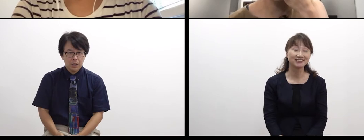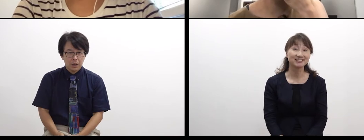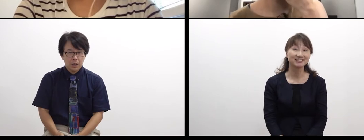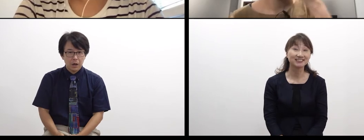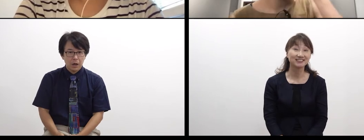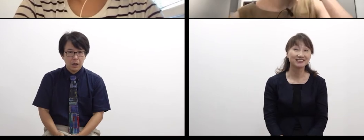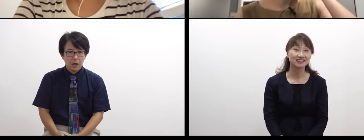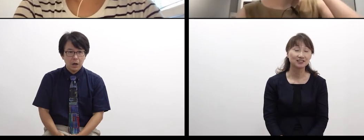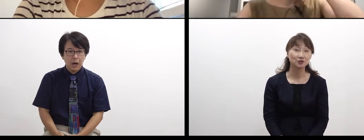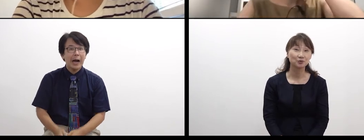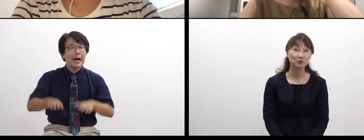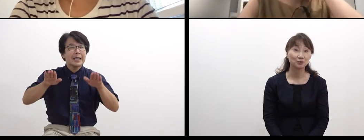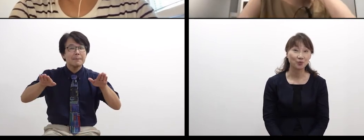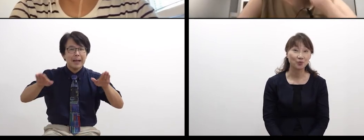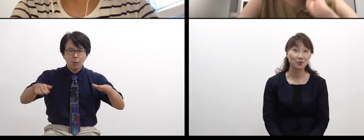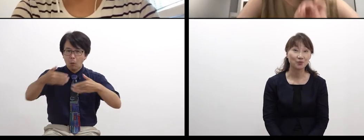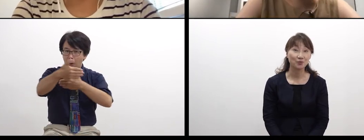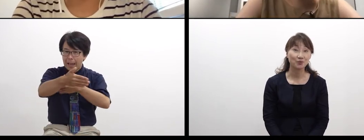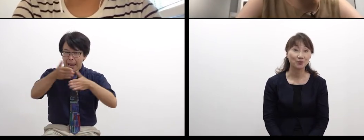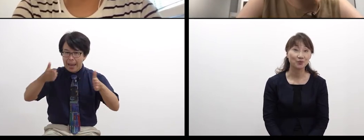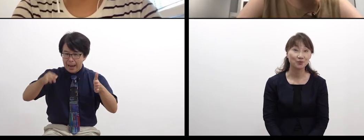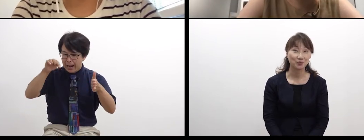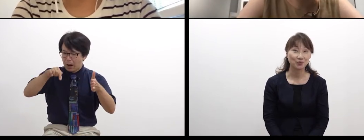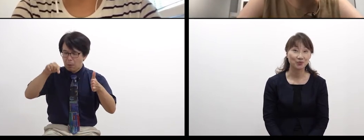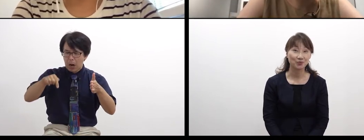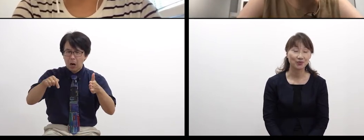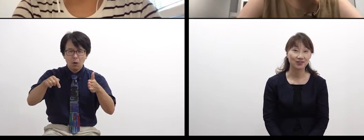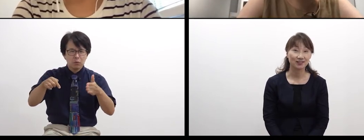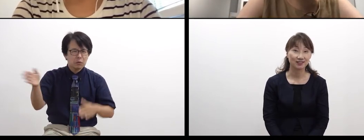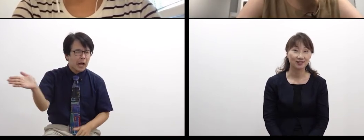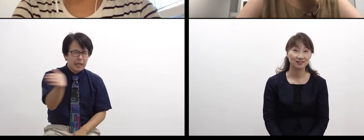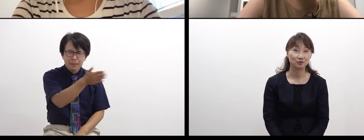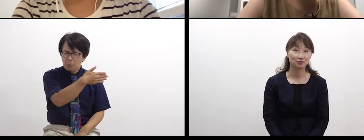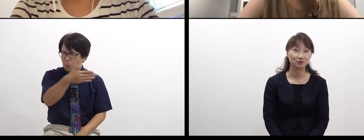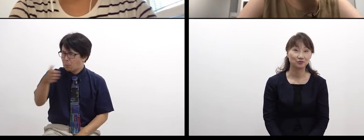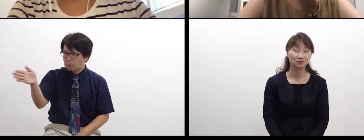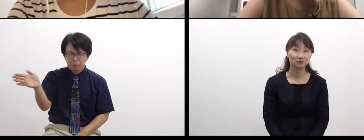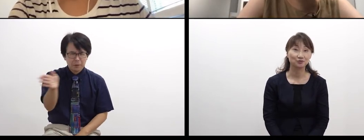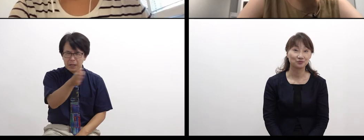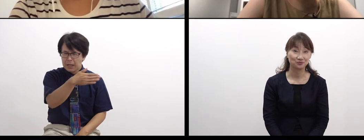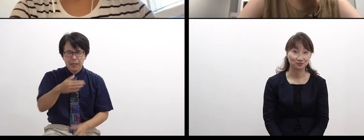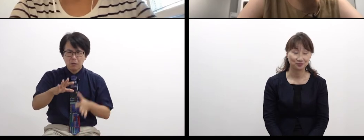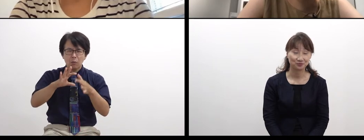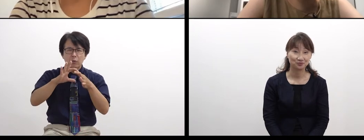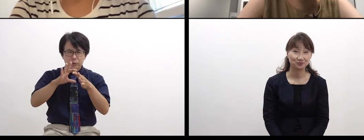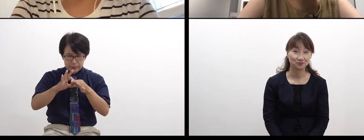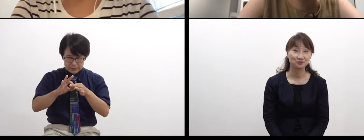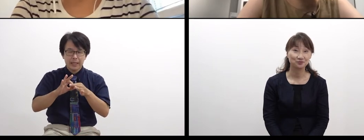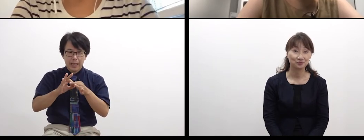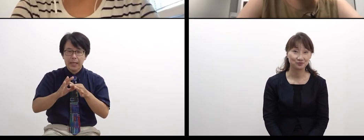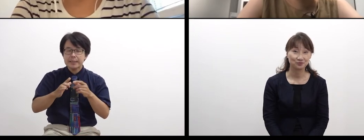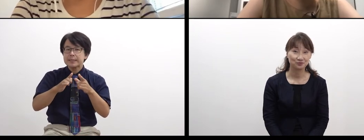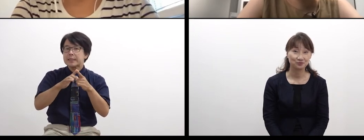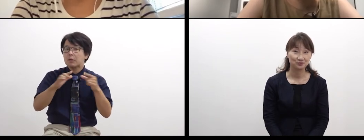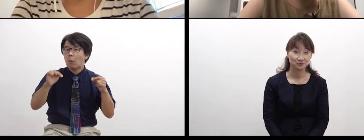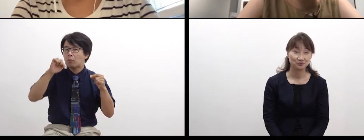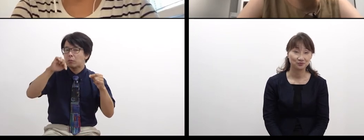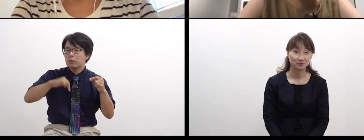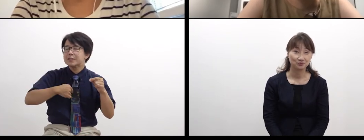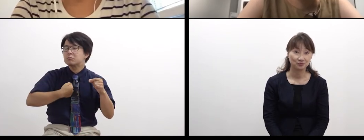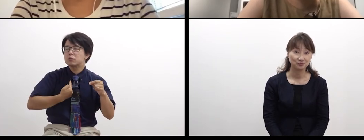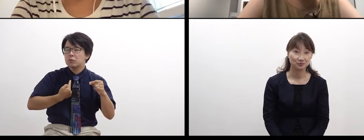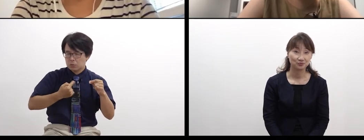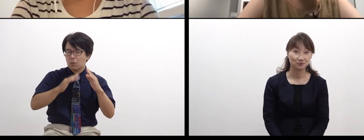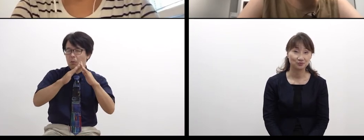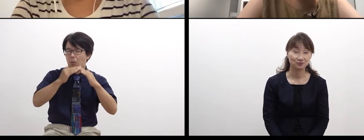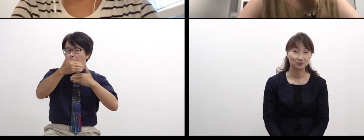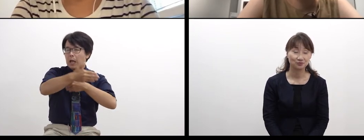There is almost nothing in my current room, so I went to my room in Japan,